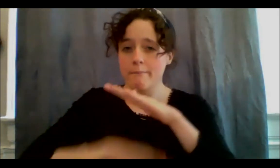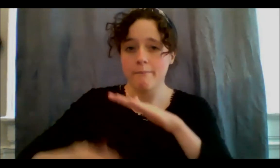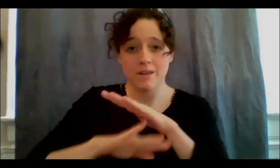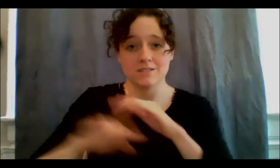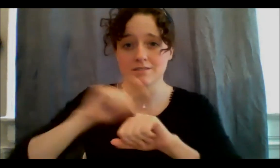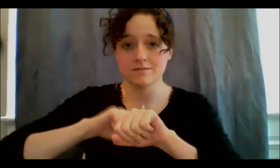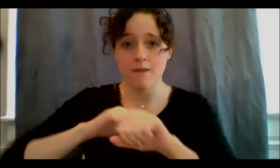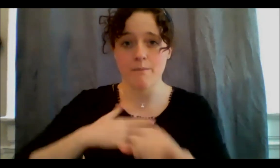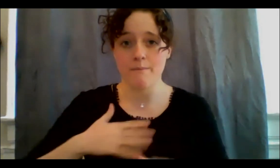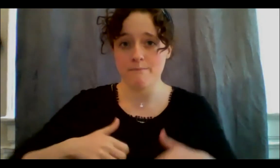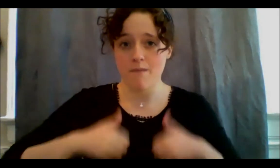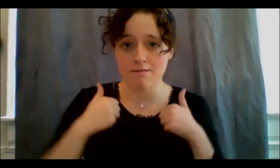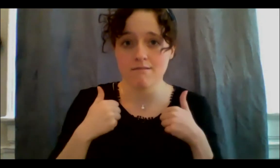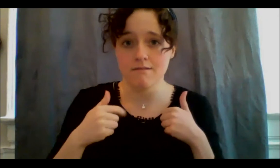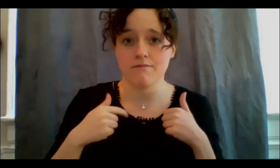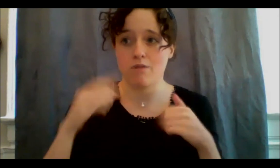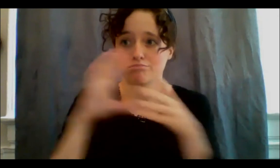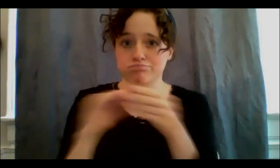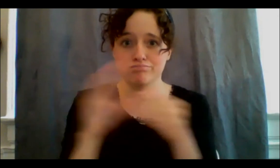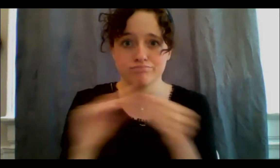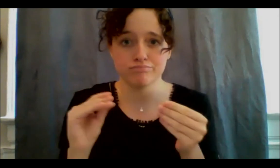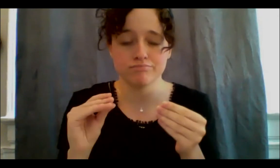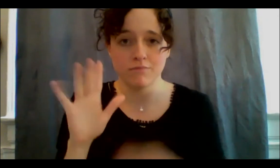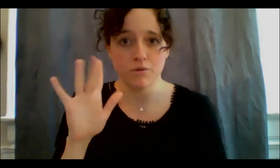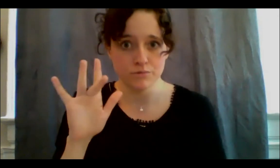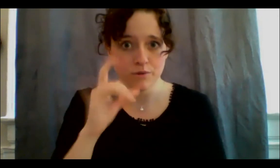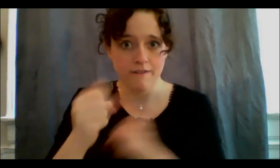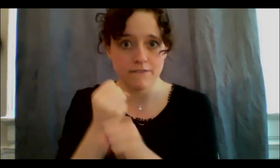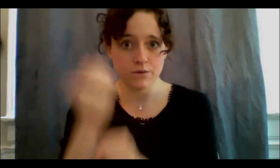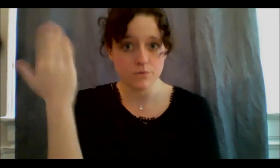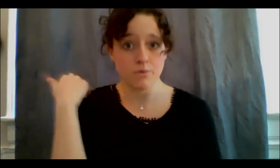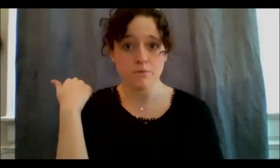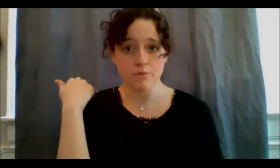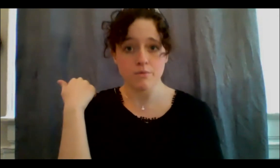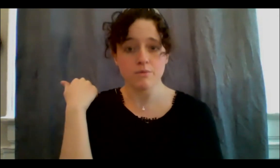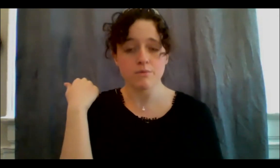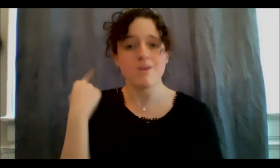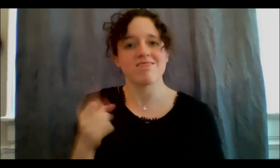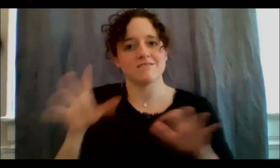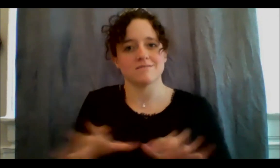which was some 25 years ago, the act of smudging, and so if I can just show you